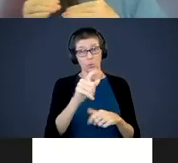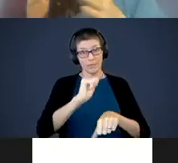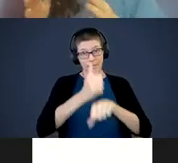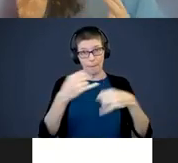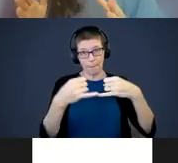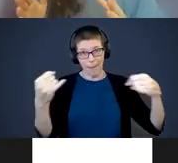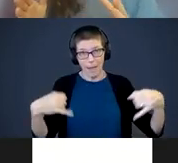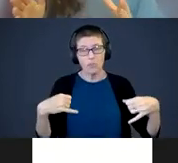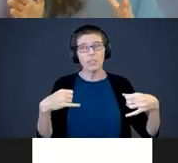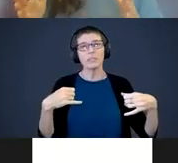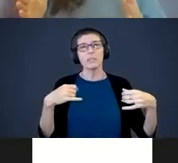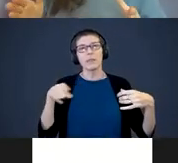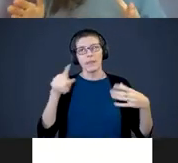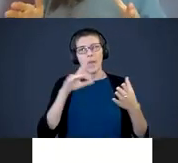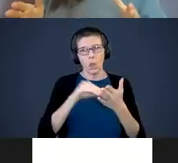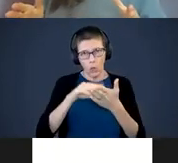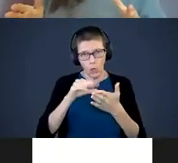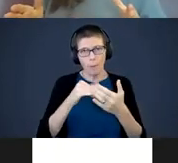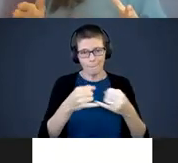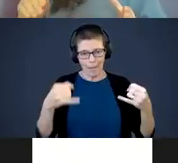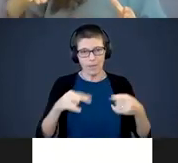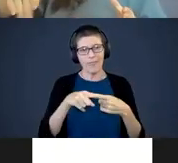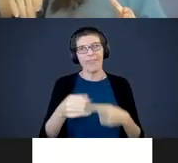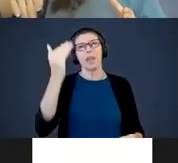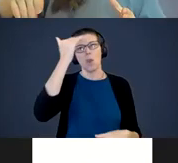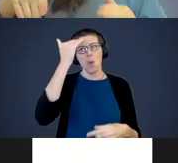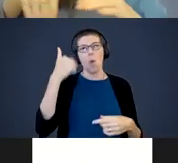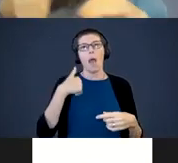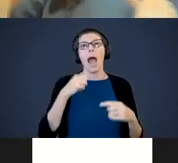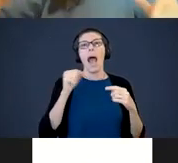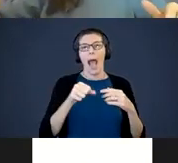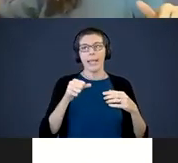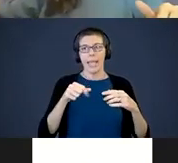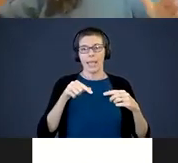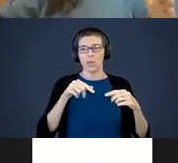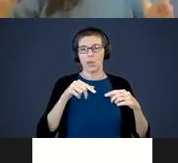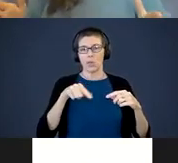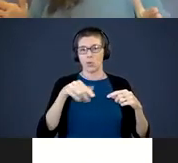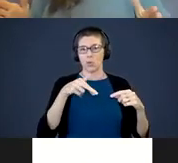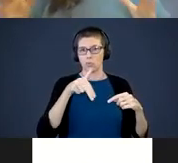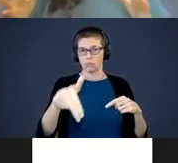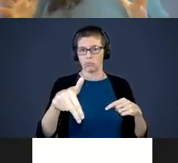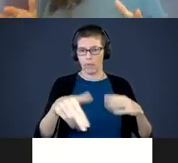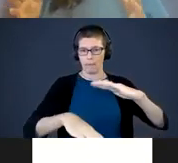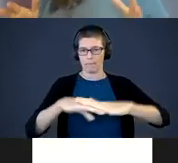eventually learn them then know then they know I can go that far, and I'm good." It helps them